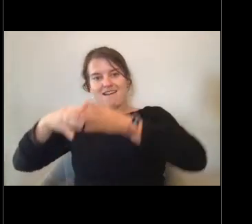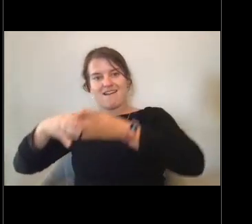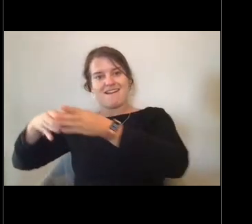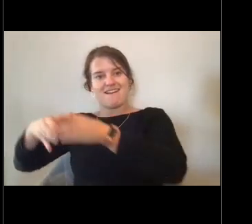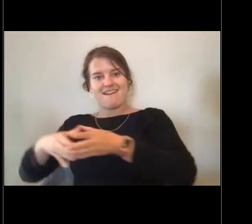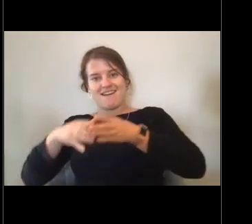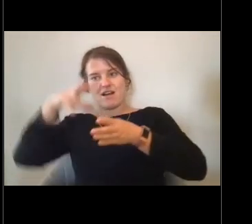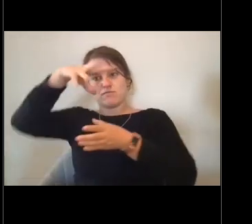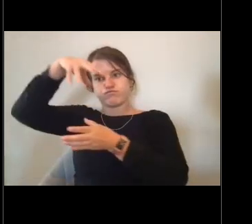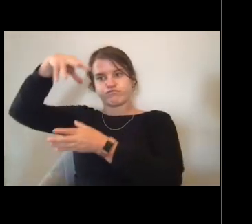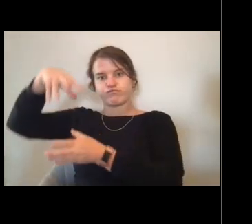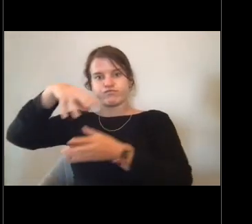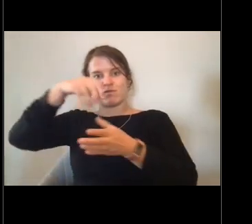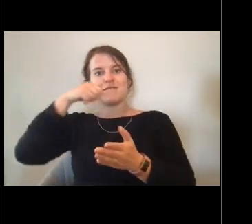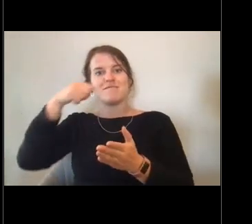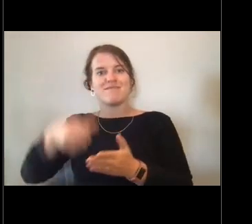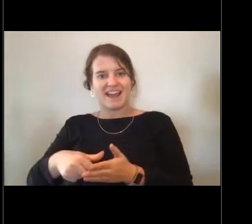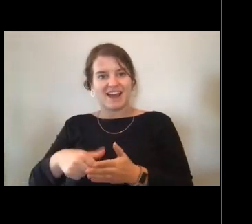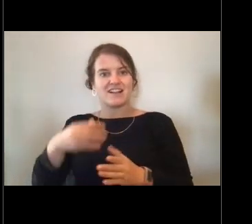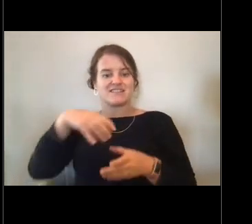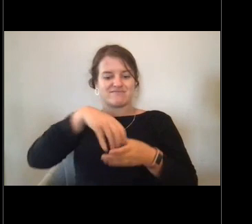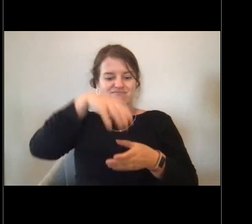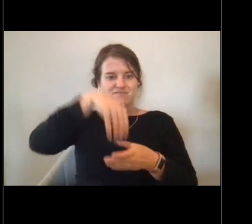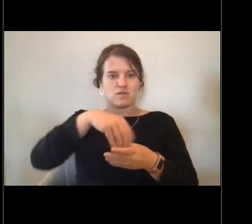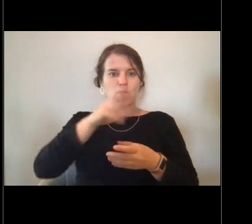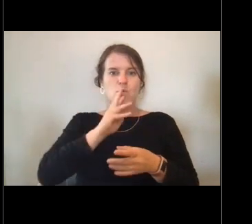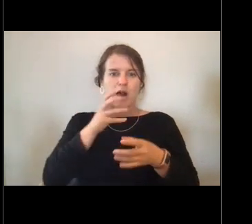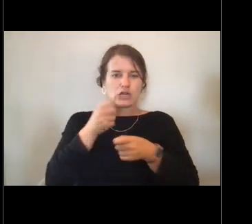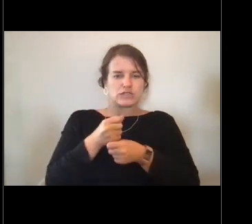And it was in a watertight canister and they were aiming